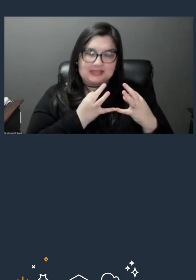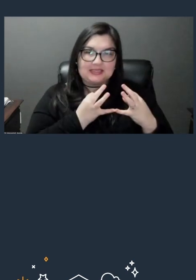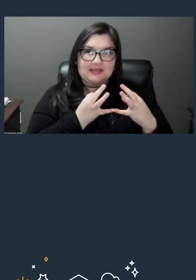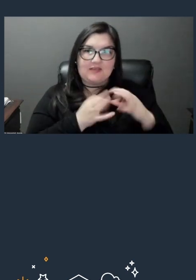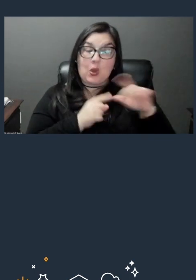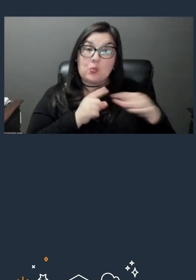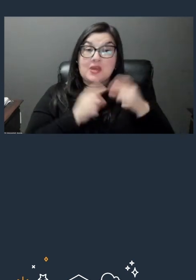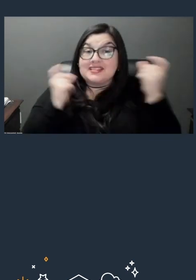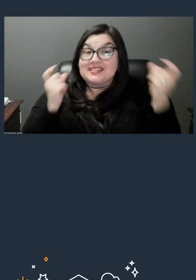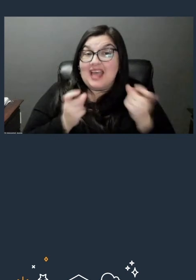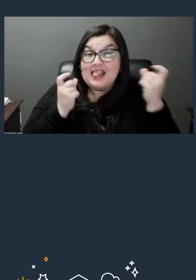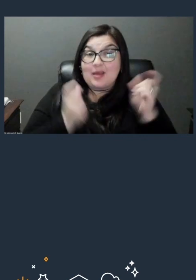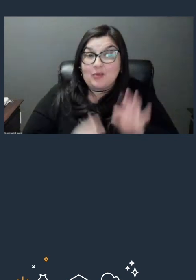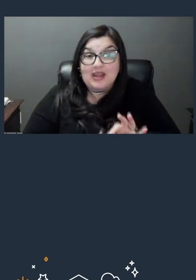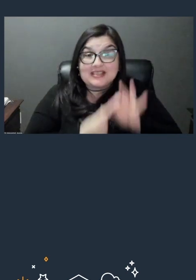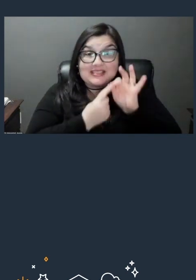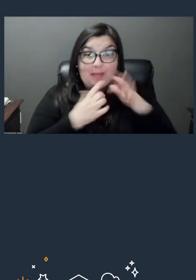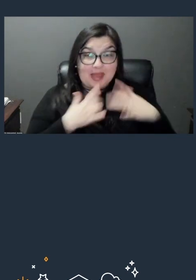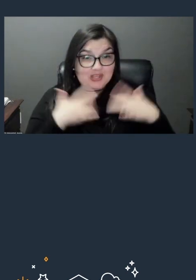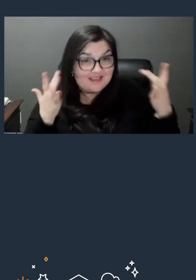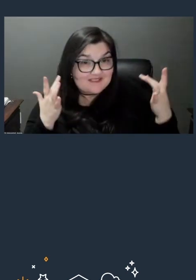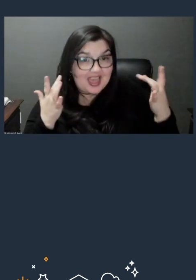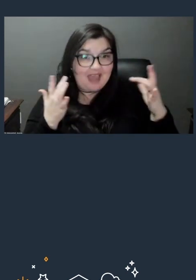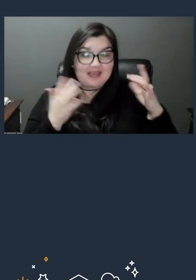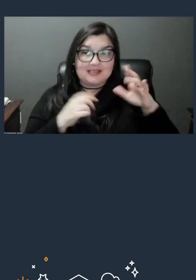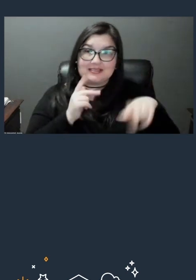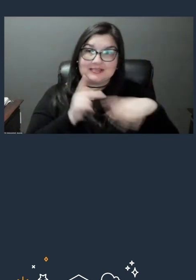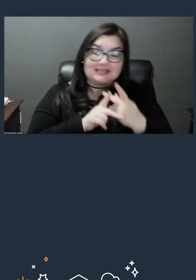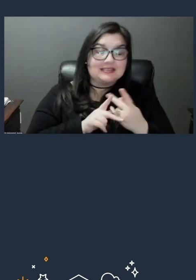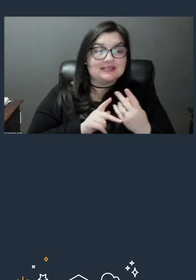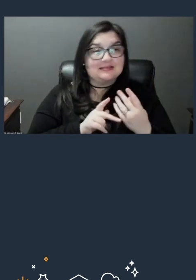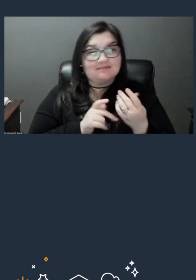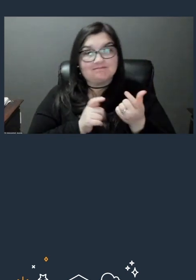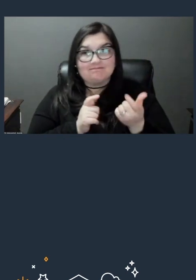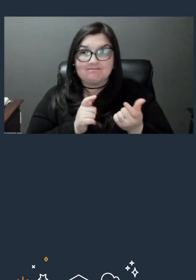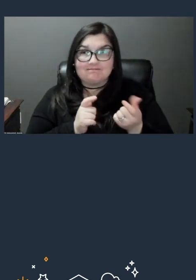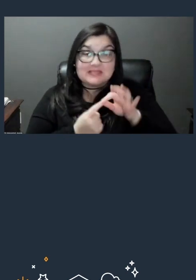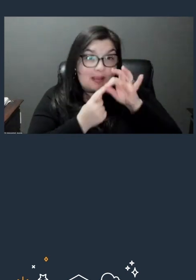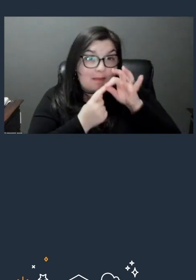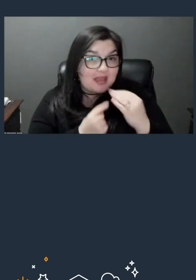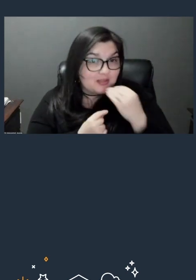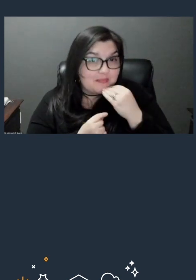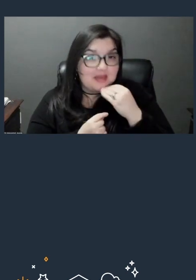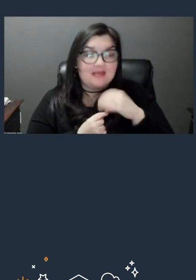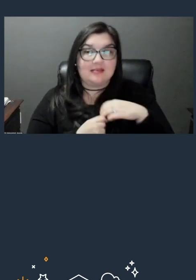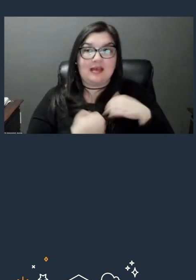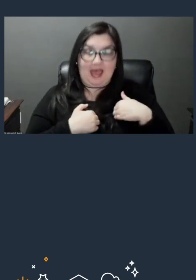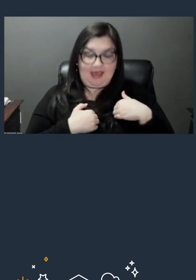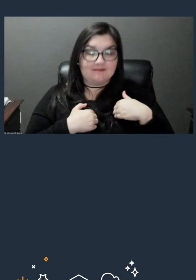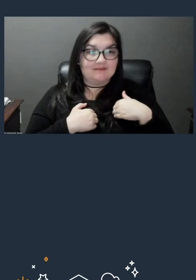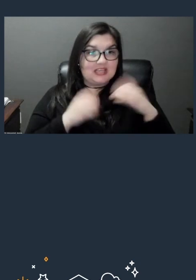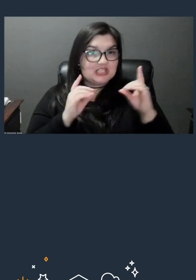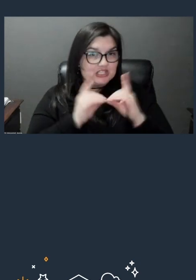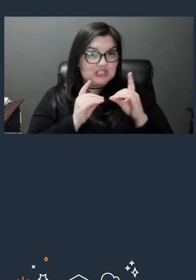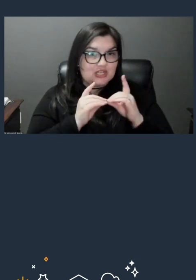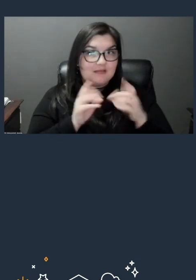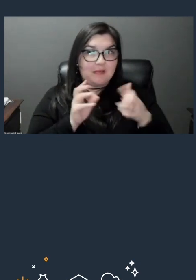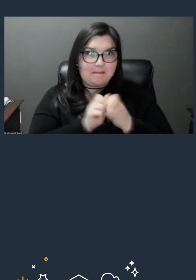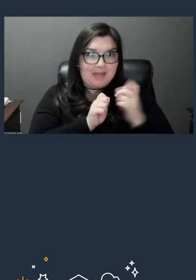of some kind and you know, a special meal and a dessert, we would always have backup desserts. You definitely don't wanna run out of desserts. So backup pie is the thing,